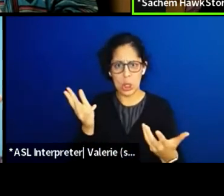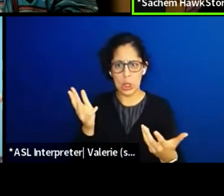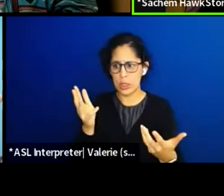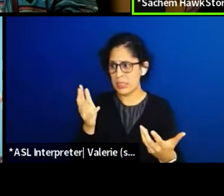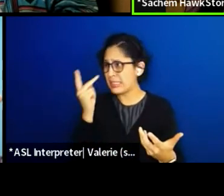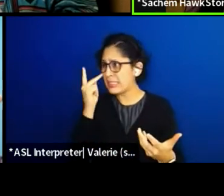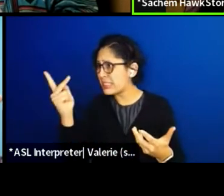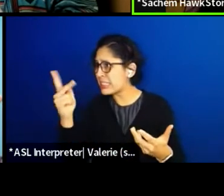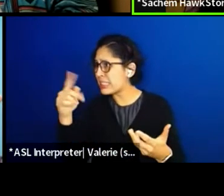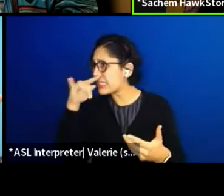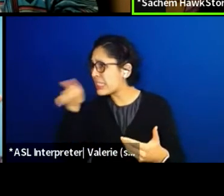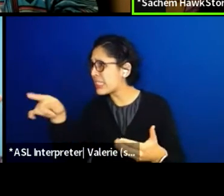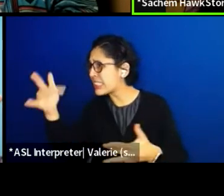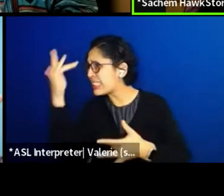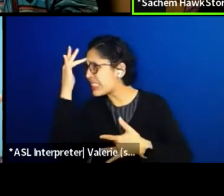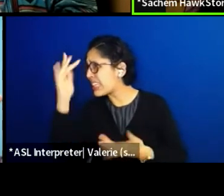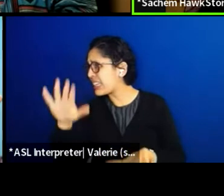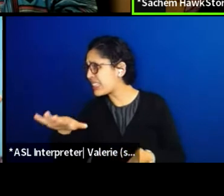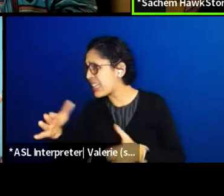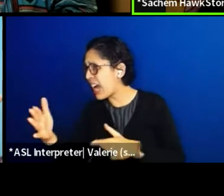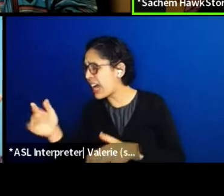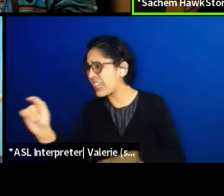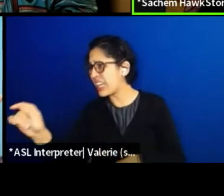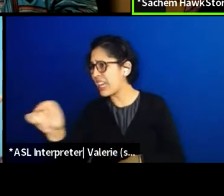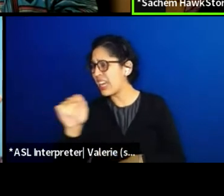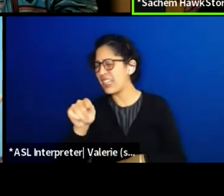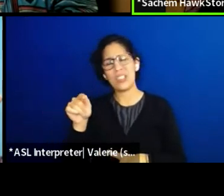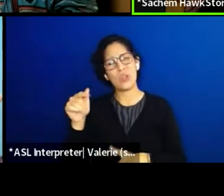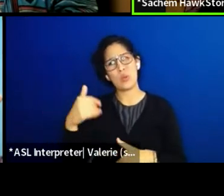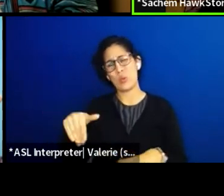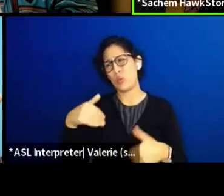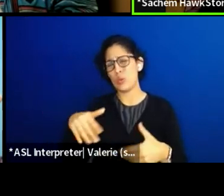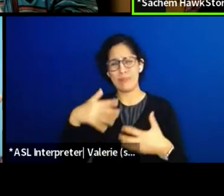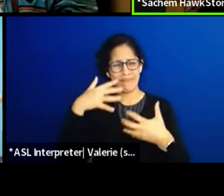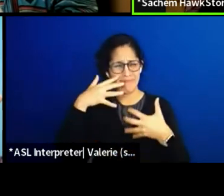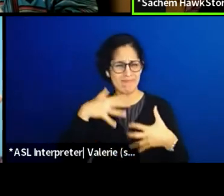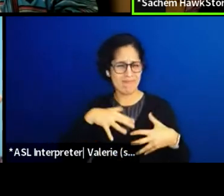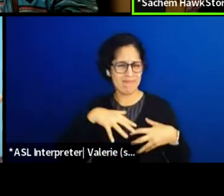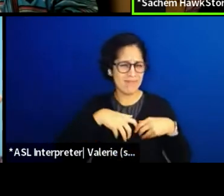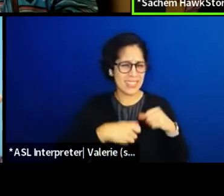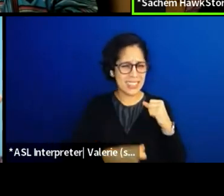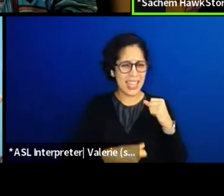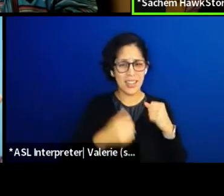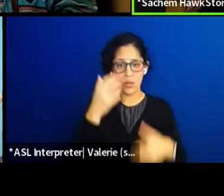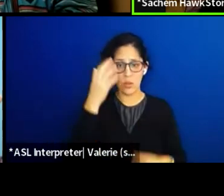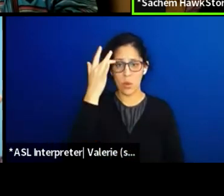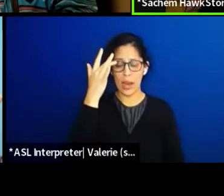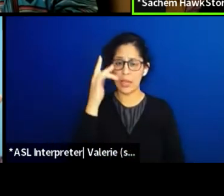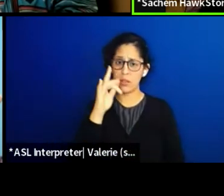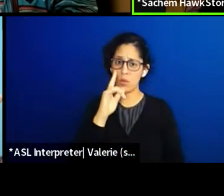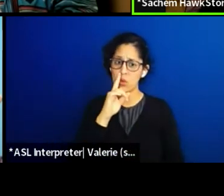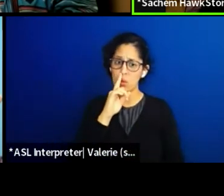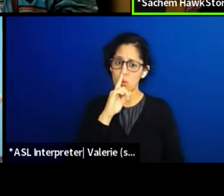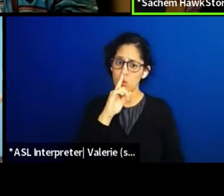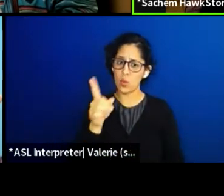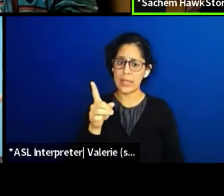Kids dying. Kids dying and it's very sad because we are perfect for this climate change